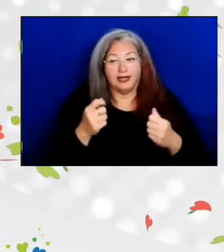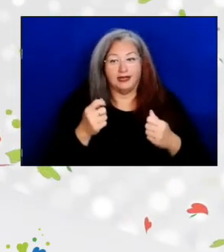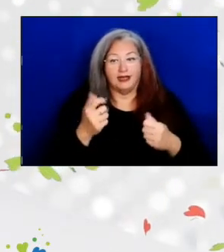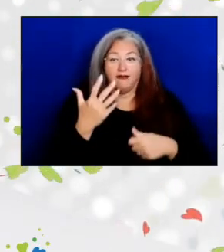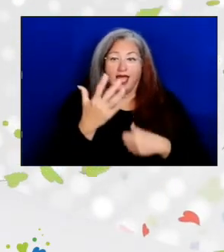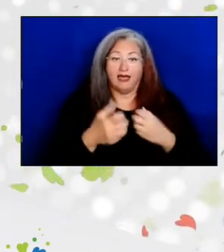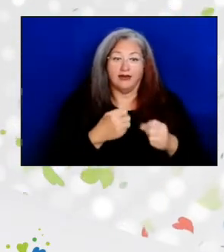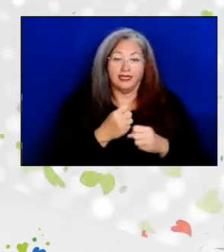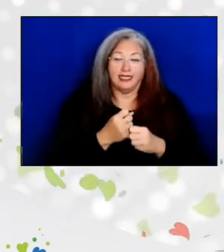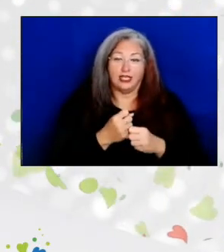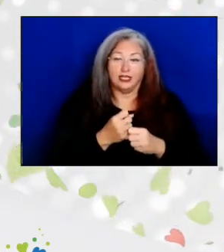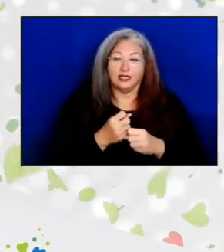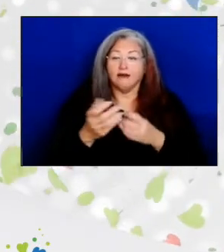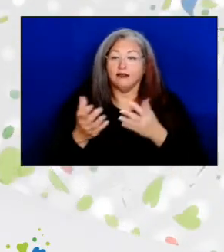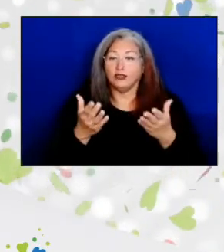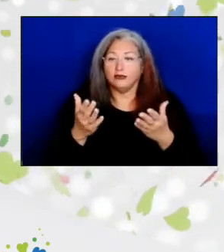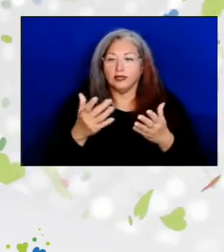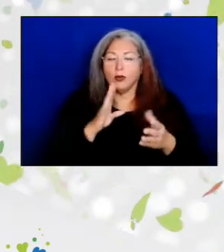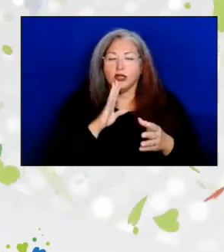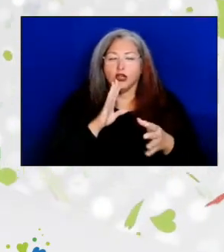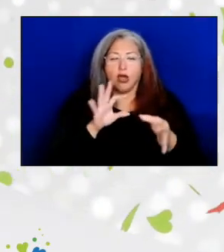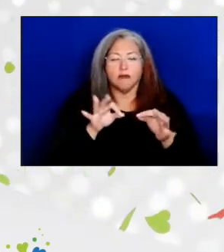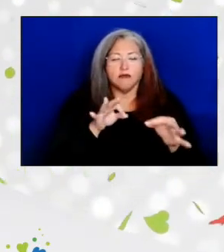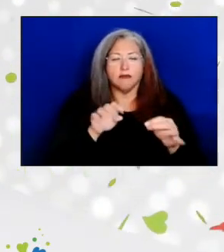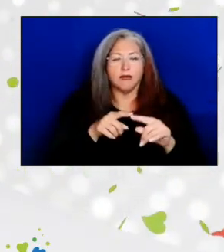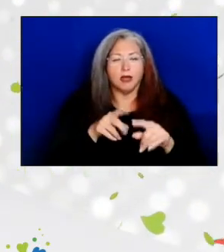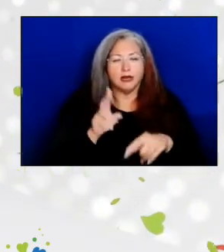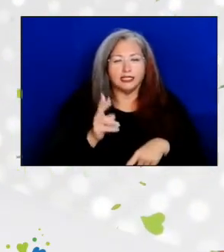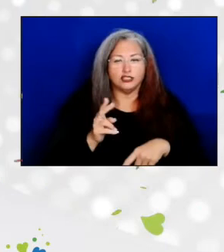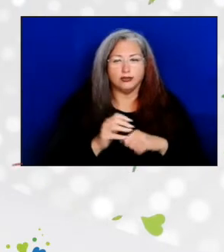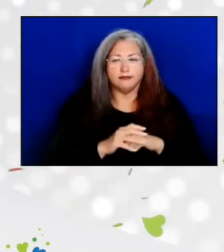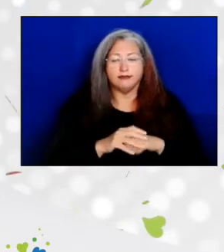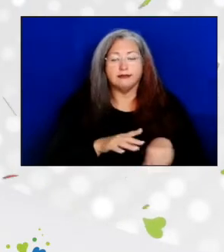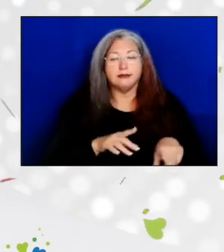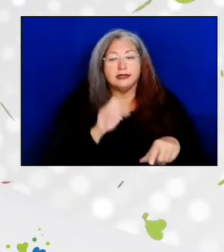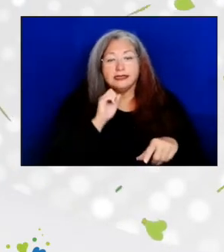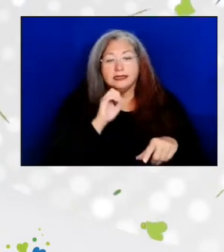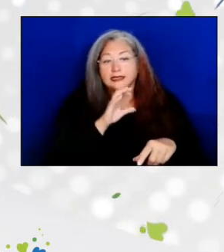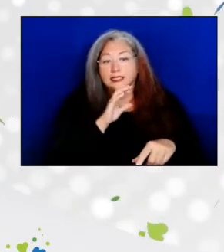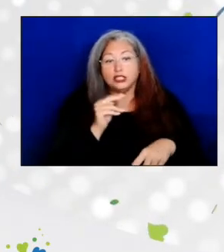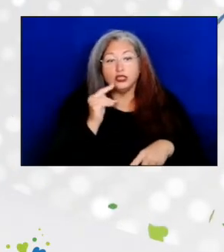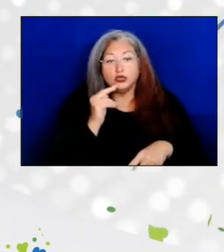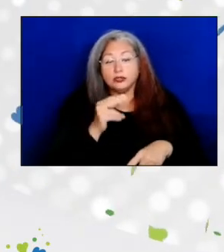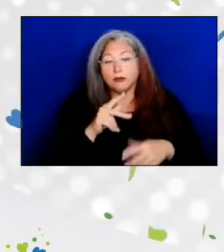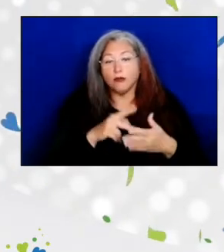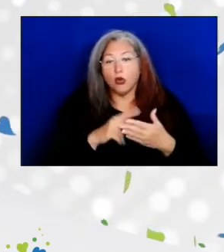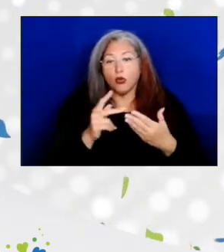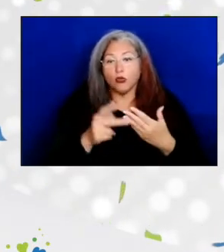let me talk a little bit about the history. The Senior Nutrition Program goes back to reports